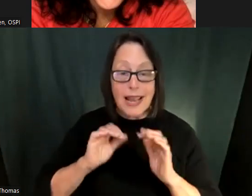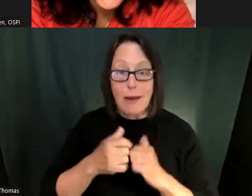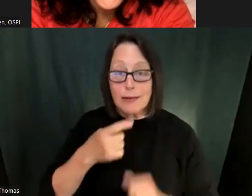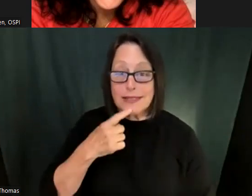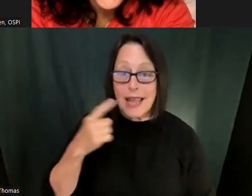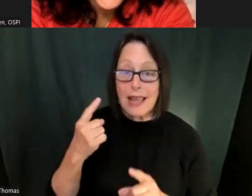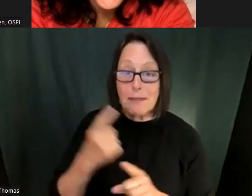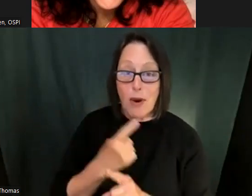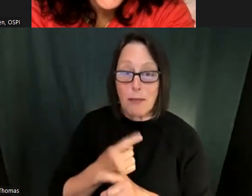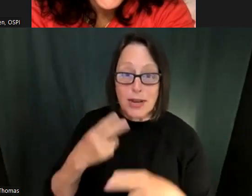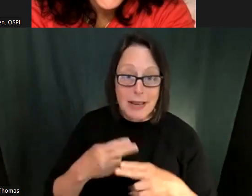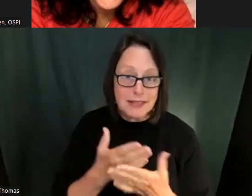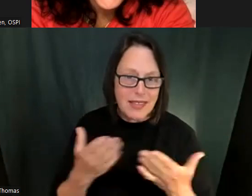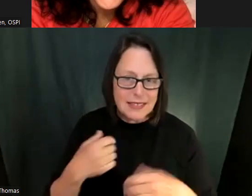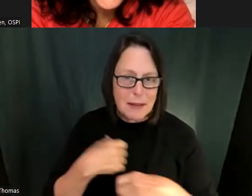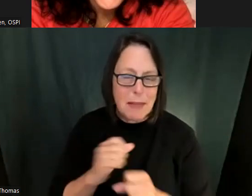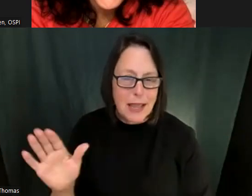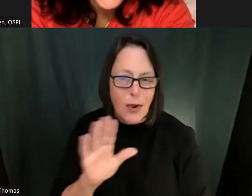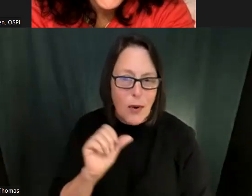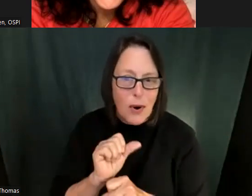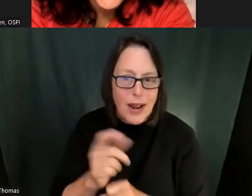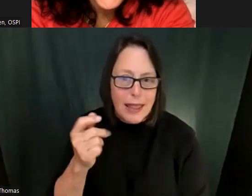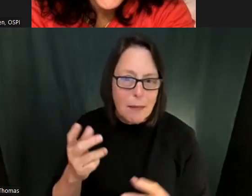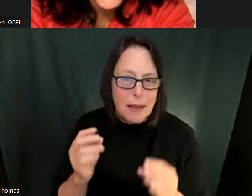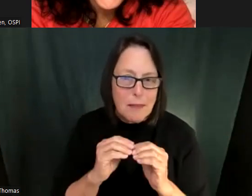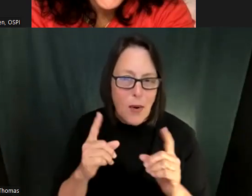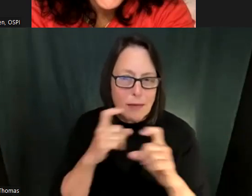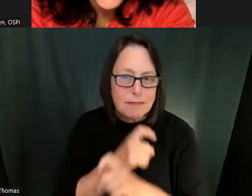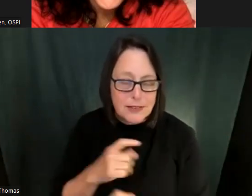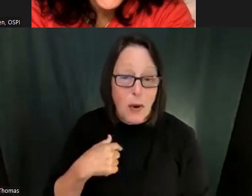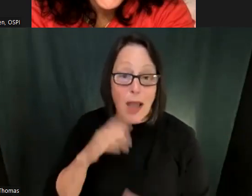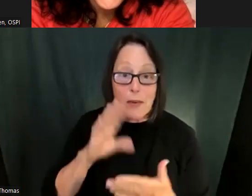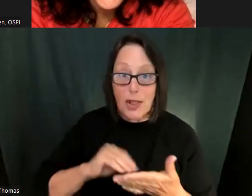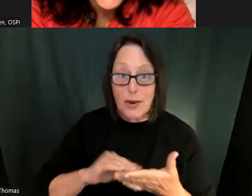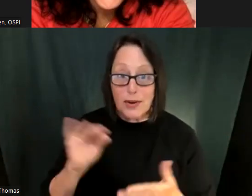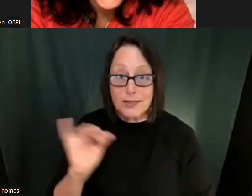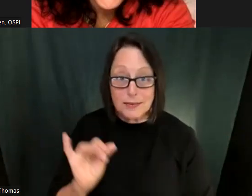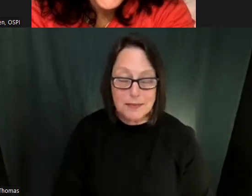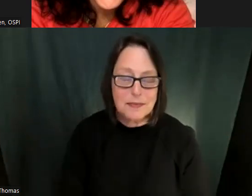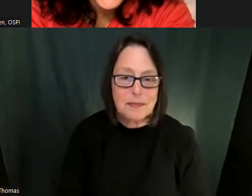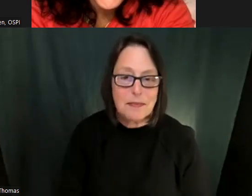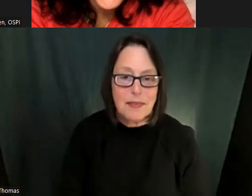I also want to say I'm honored to be here and I am very grateful for the ASL interpreters and my apologies for my learning edge about.